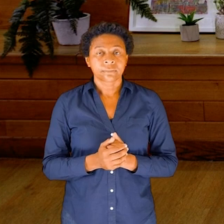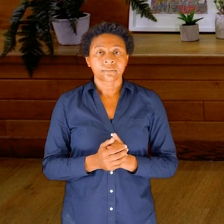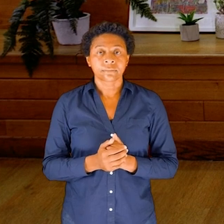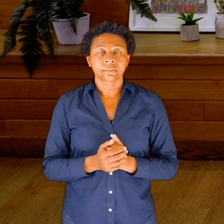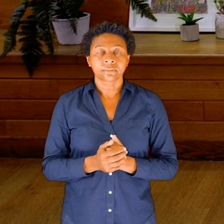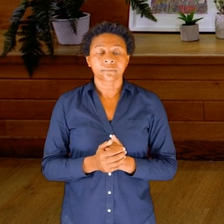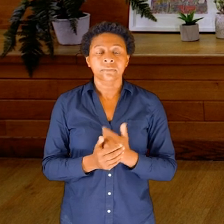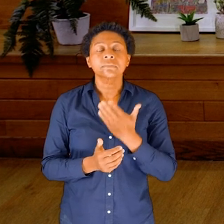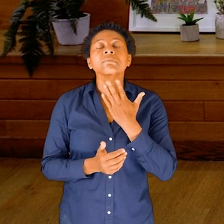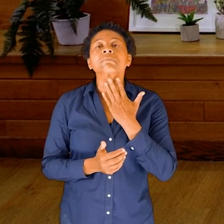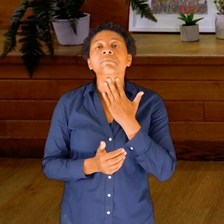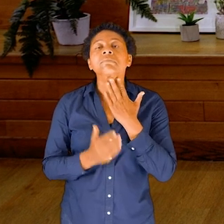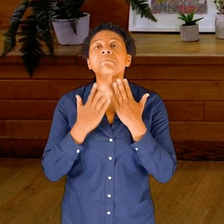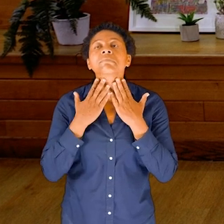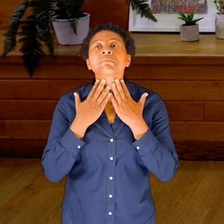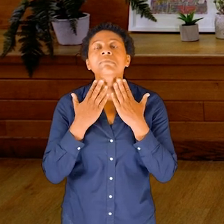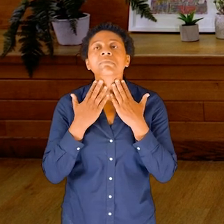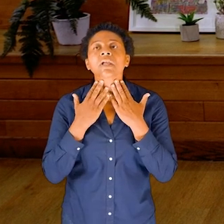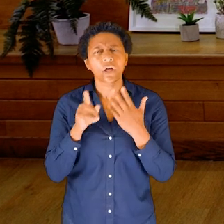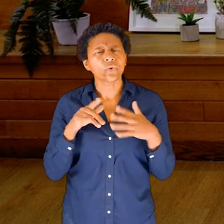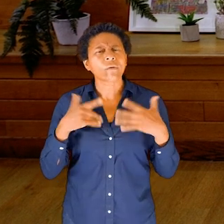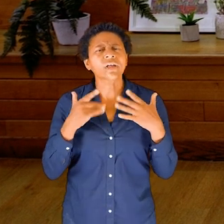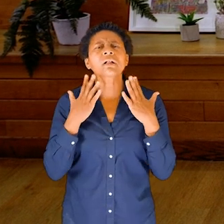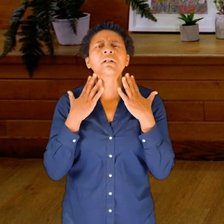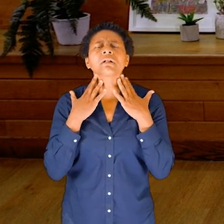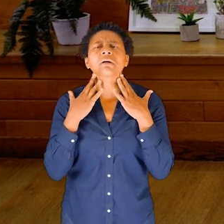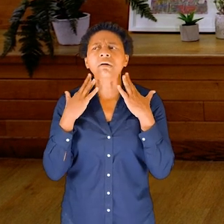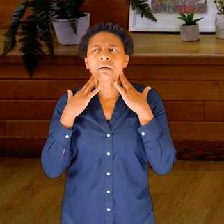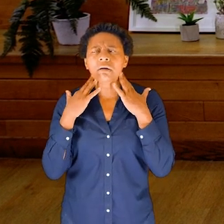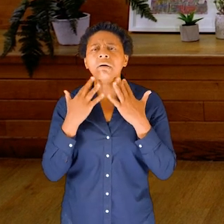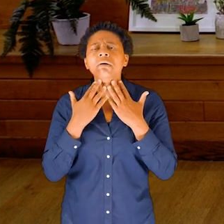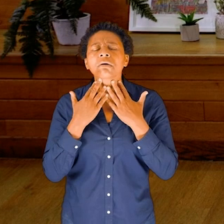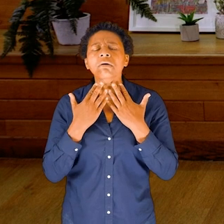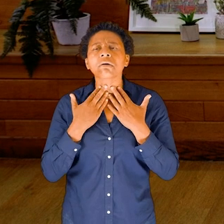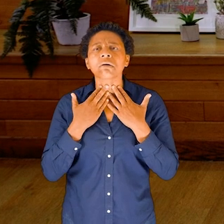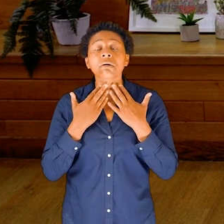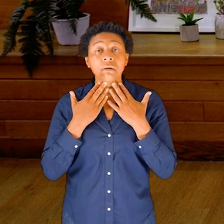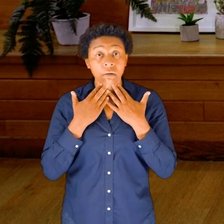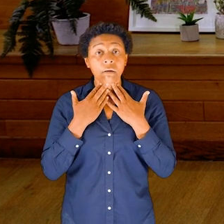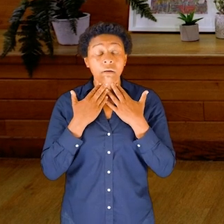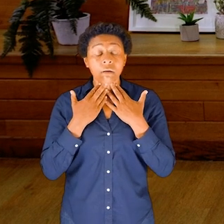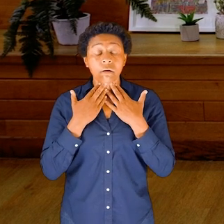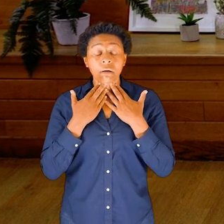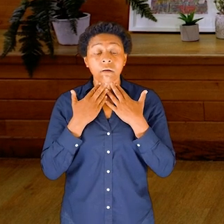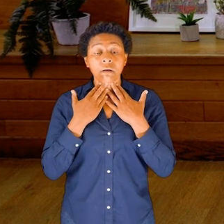And you can feel perhaps the sides of your neck and then the front of your neck.